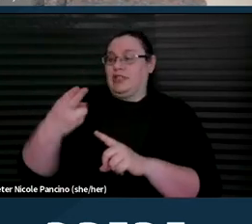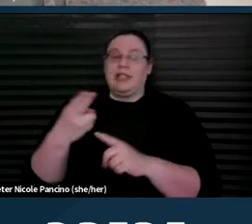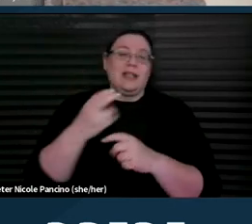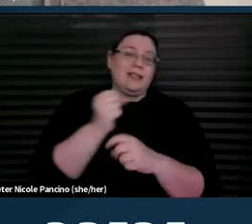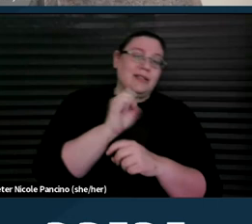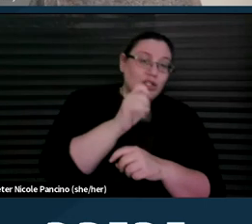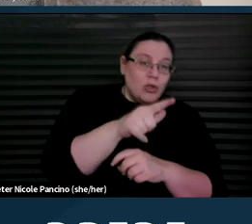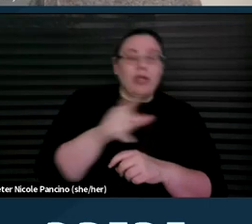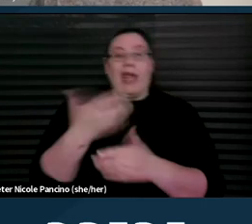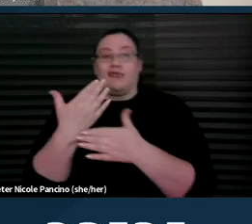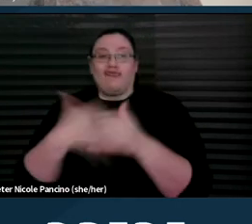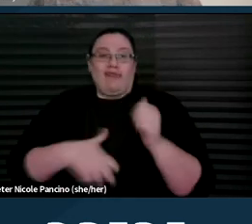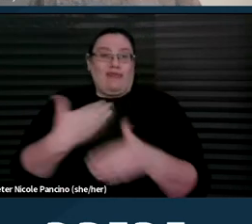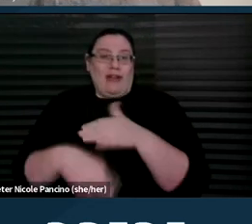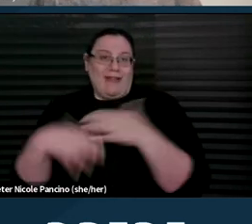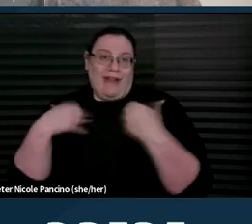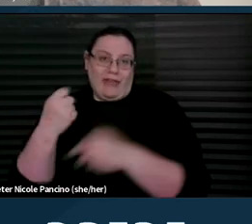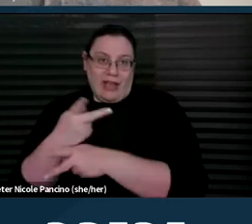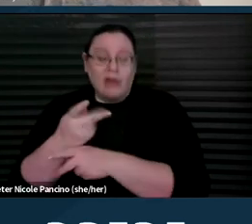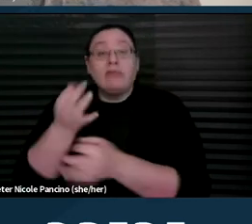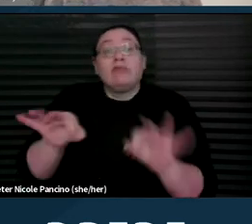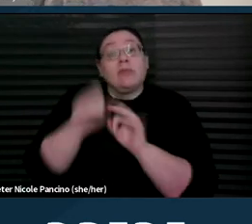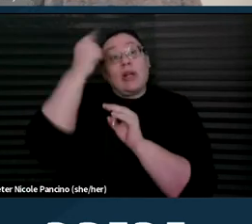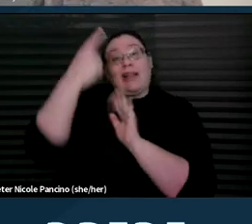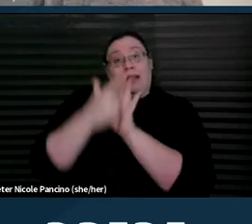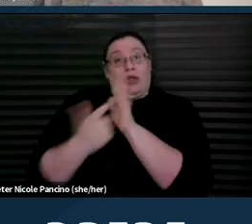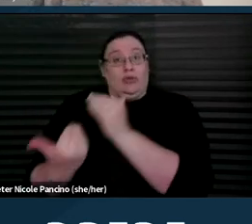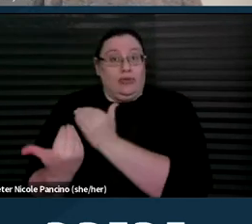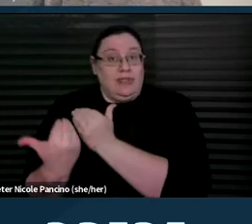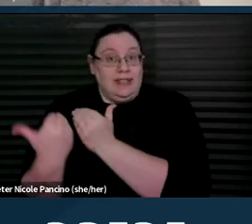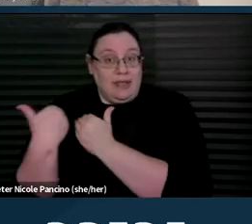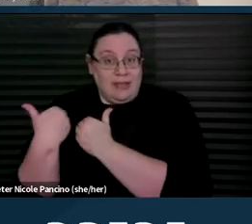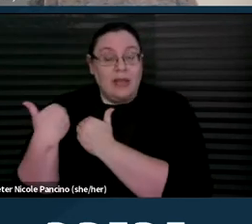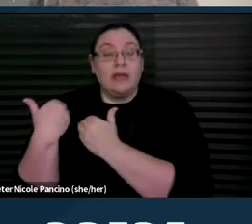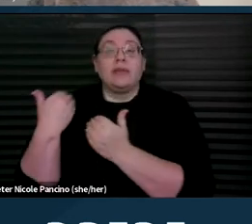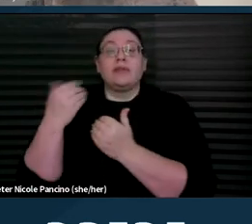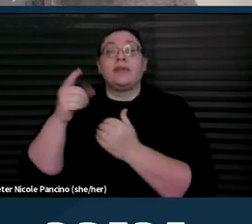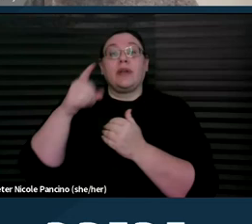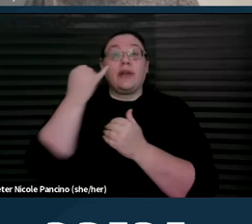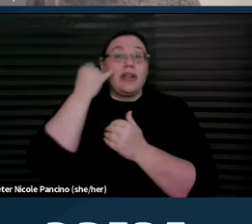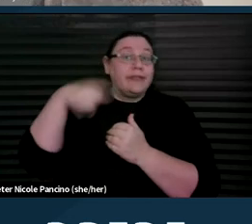So it's helpful for you to understand these legal responsibilities so that if you are a person with a disability,